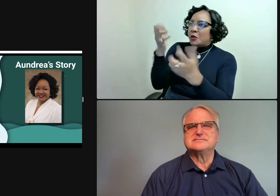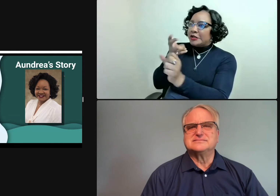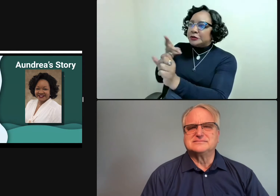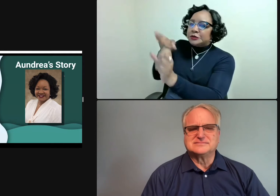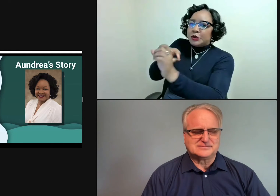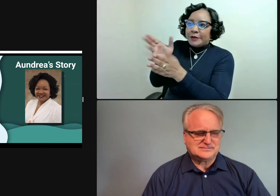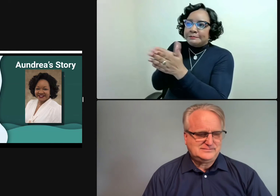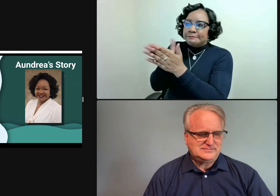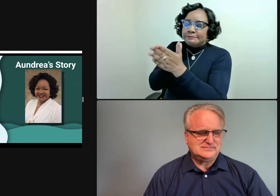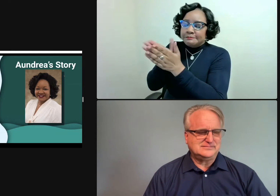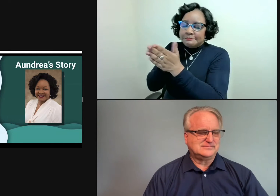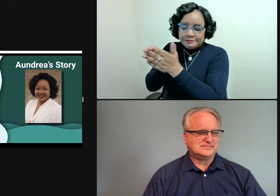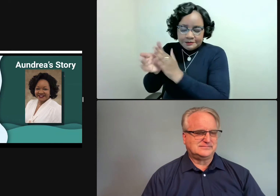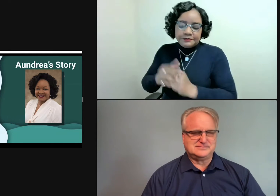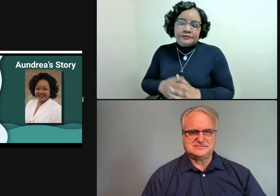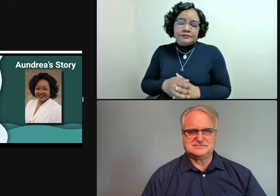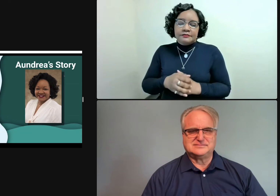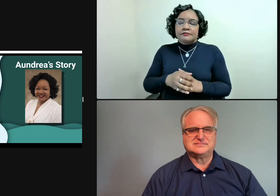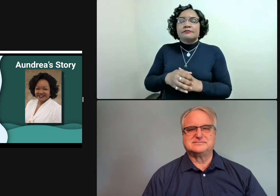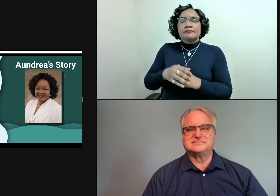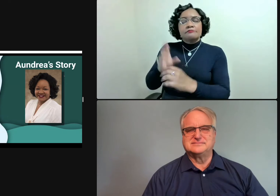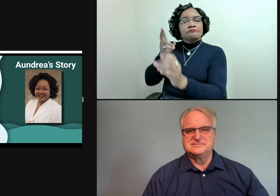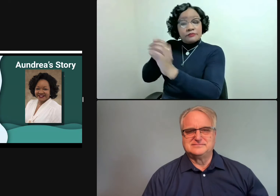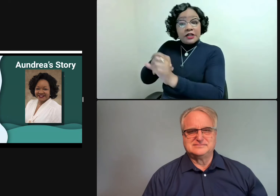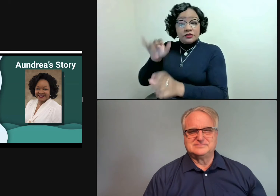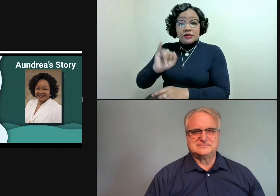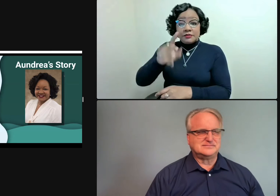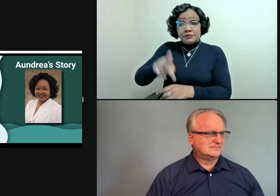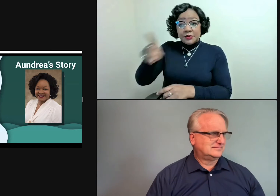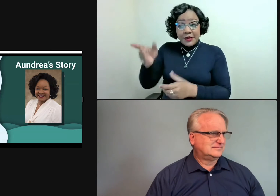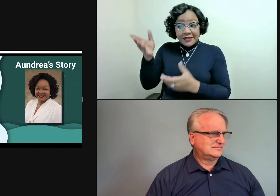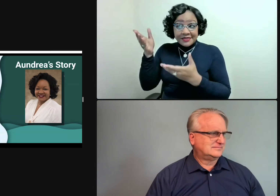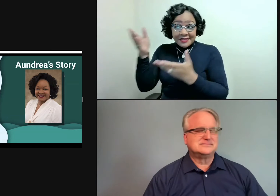had an extensive and robust interpretive preparation program I was eager to join.